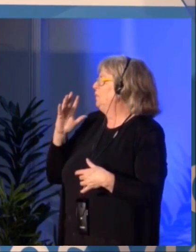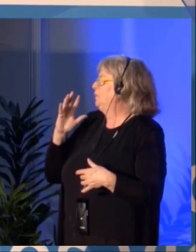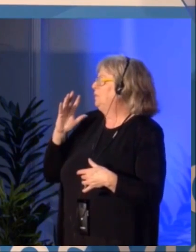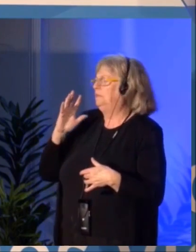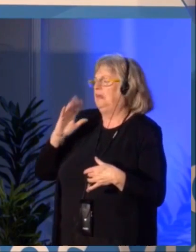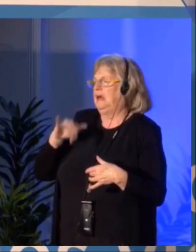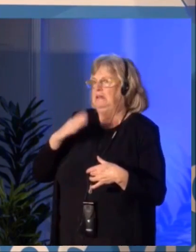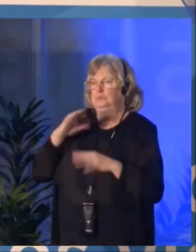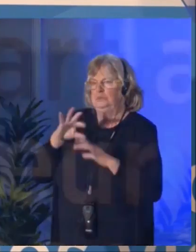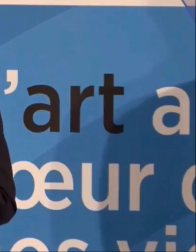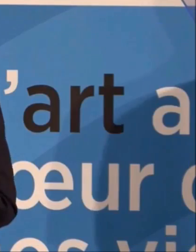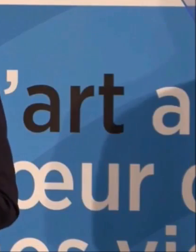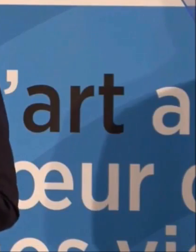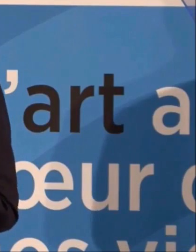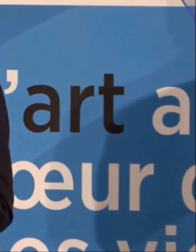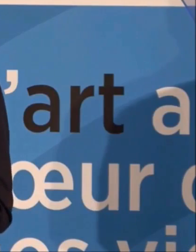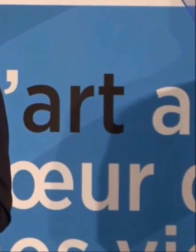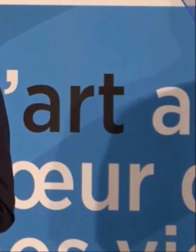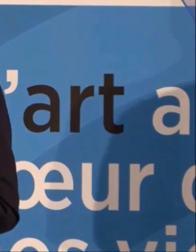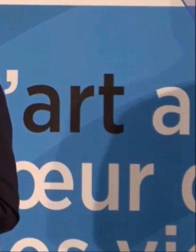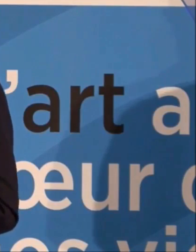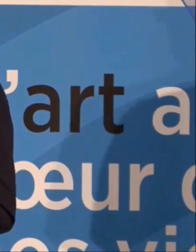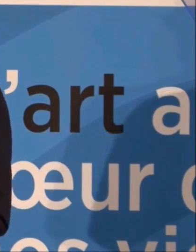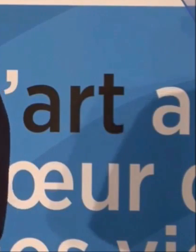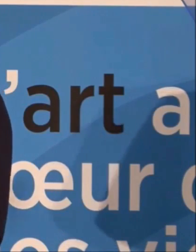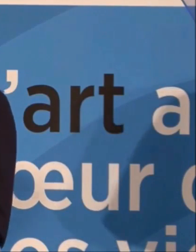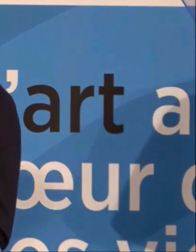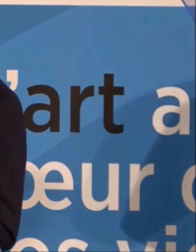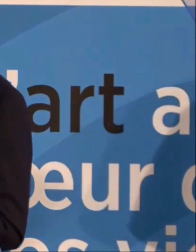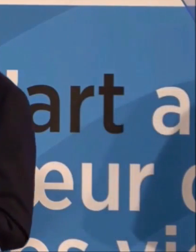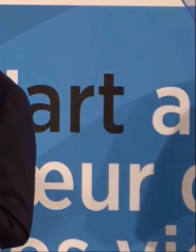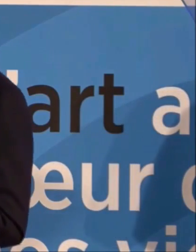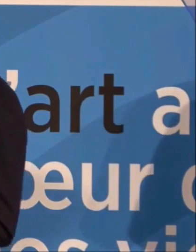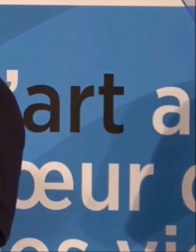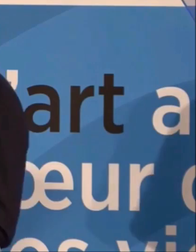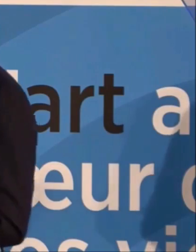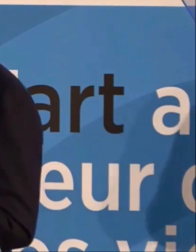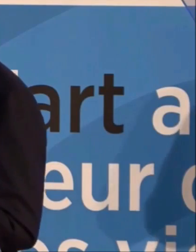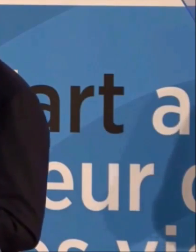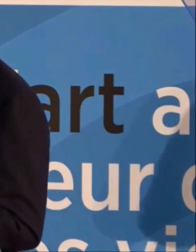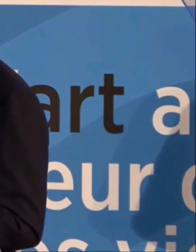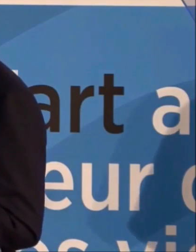but there's a mixture of French and English here and I just want to show you that, it's one minute.